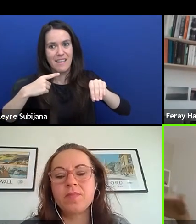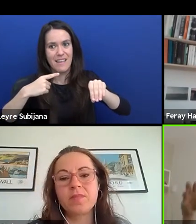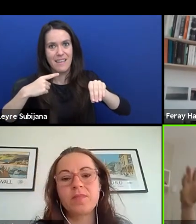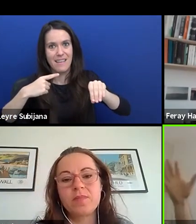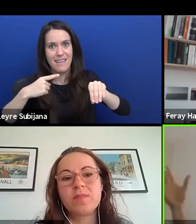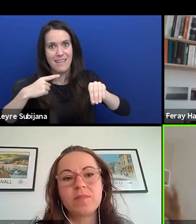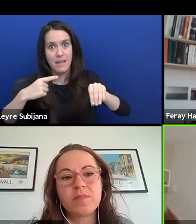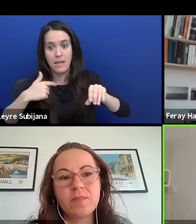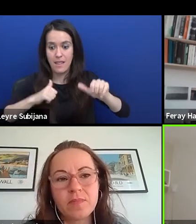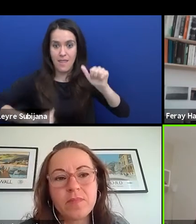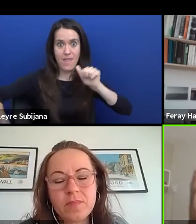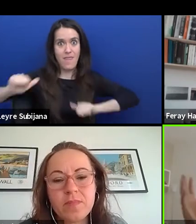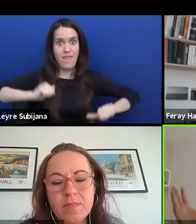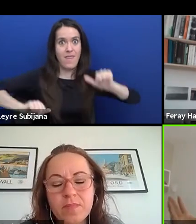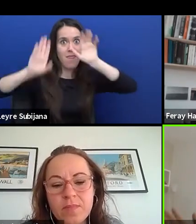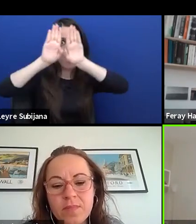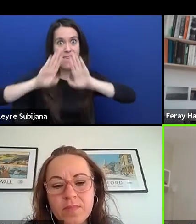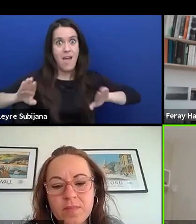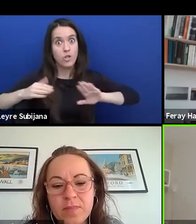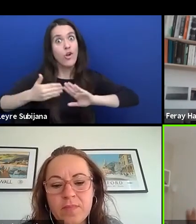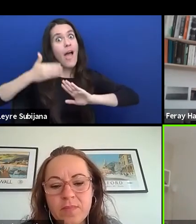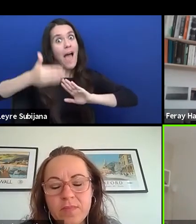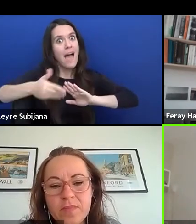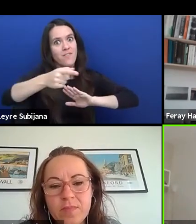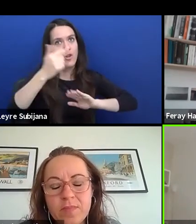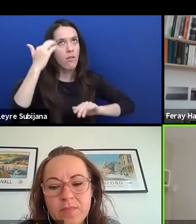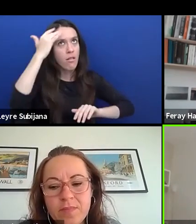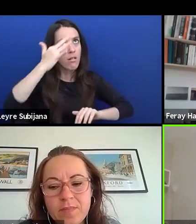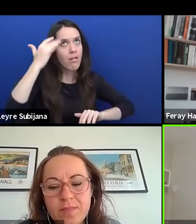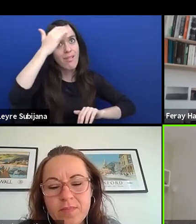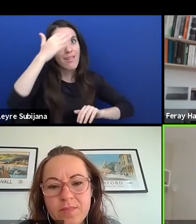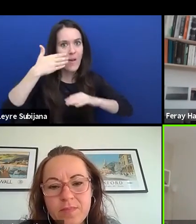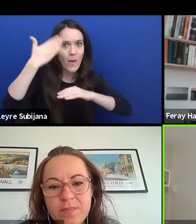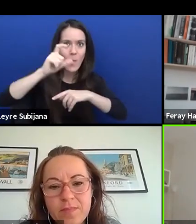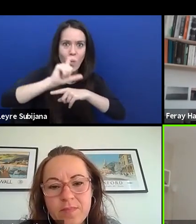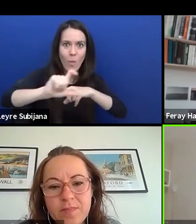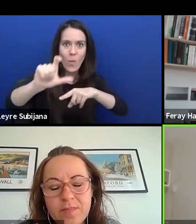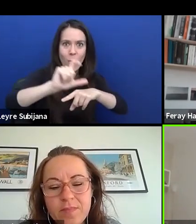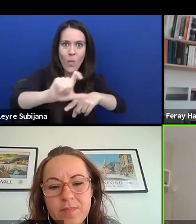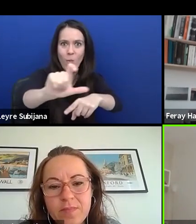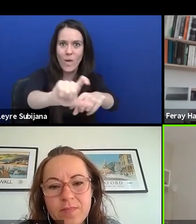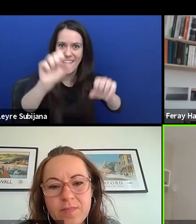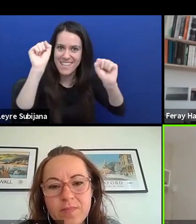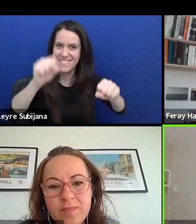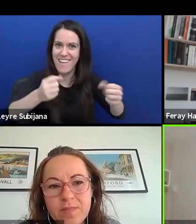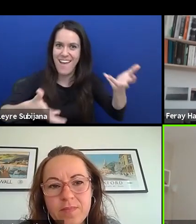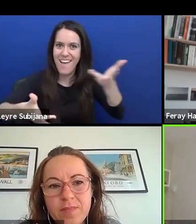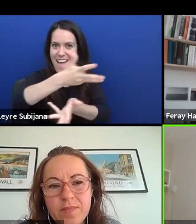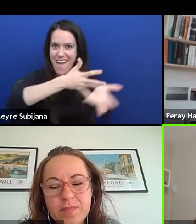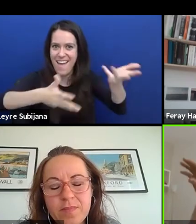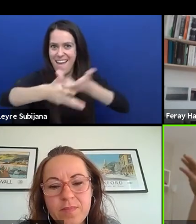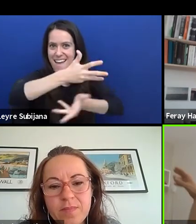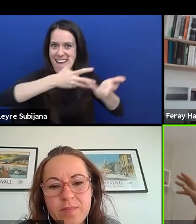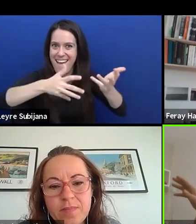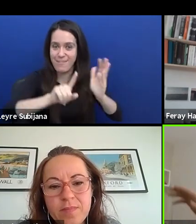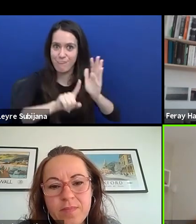maybe in the following weeks or so when they use your piece, as well as the start off for discussion